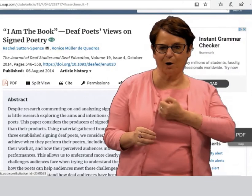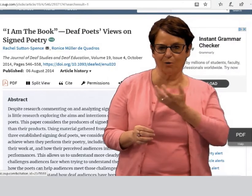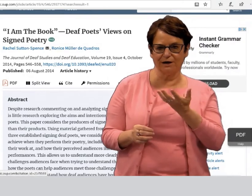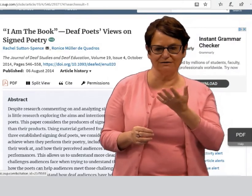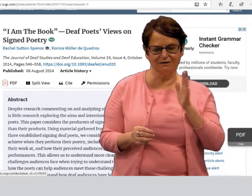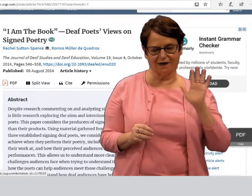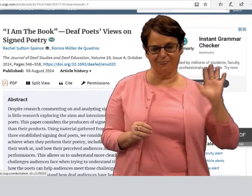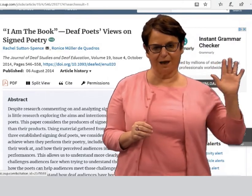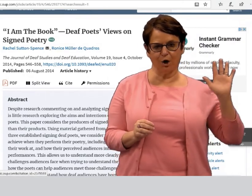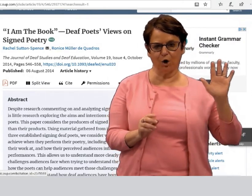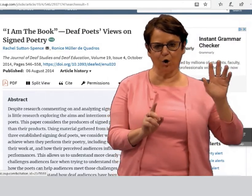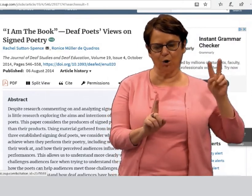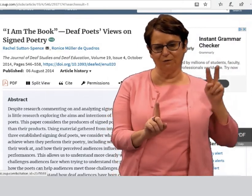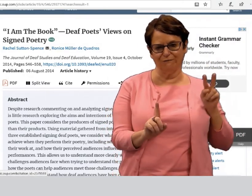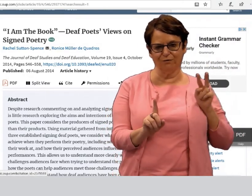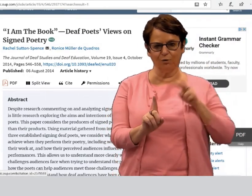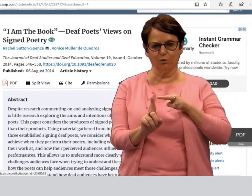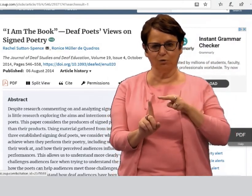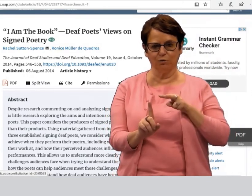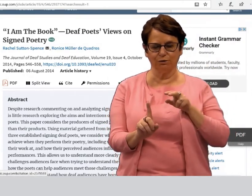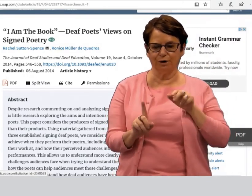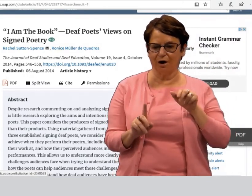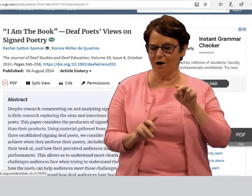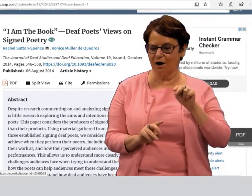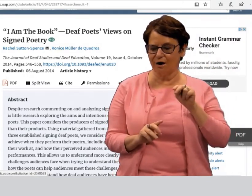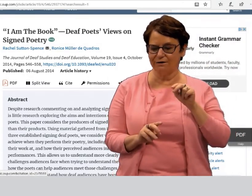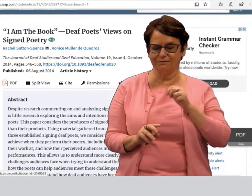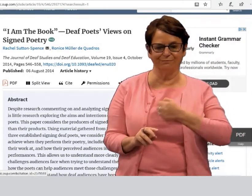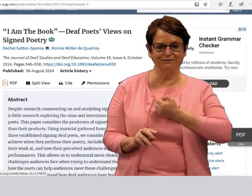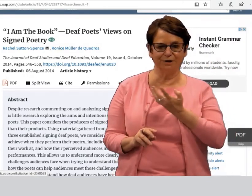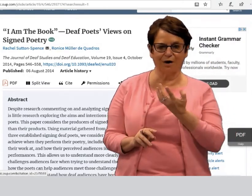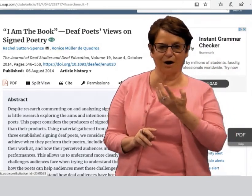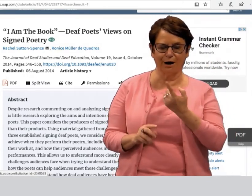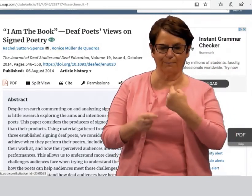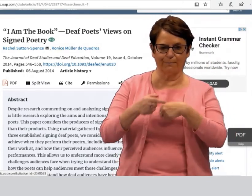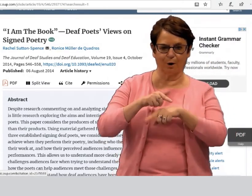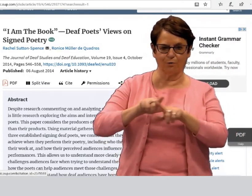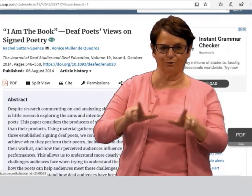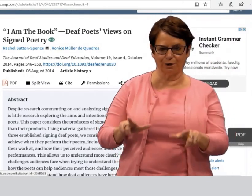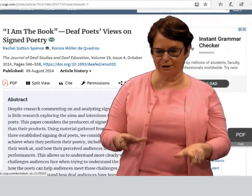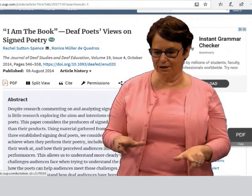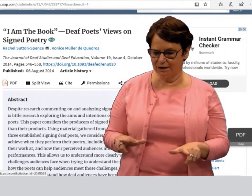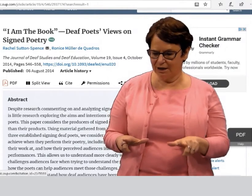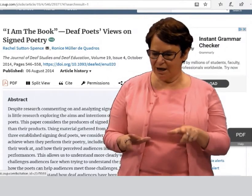This article talks about Deaf poets and their views of signed poetry.